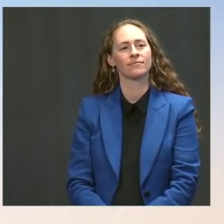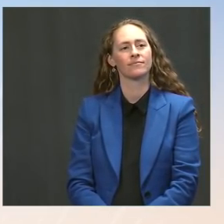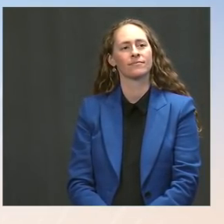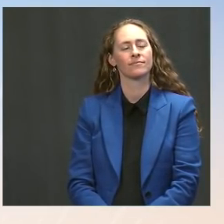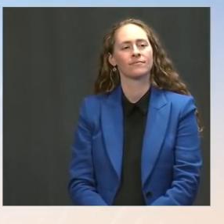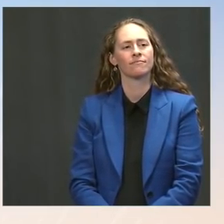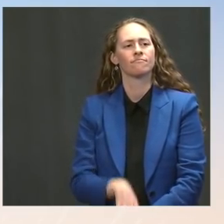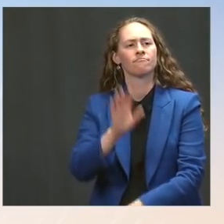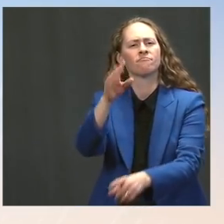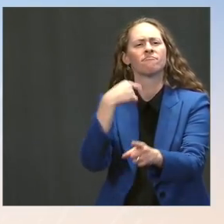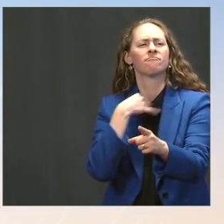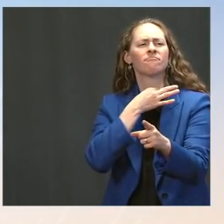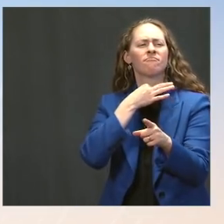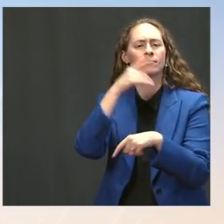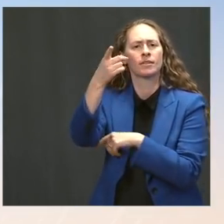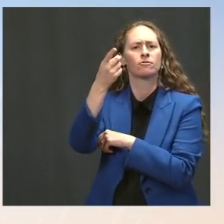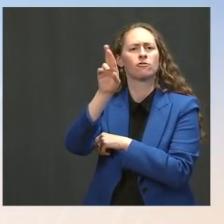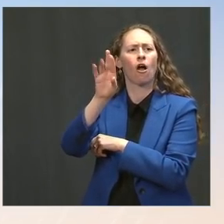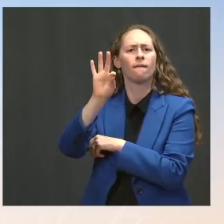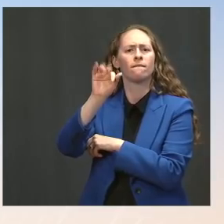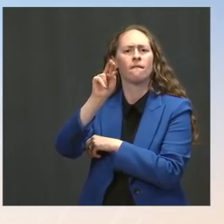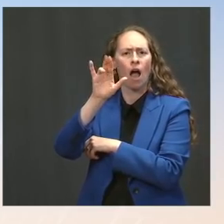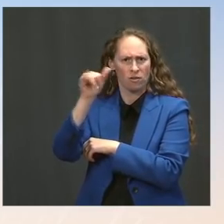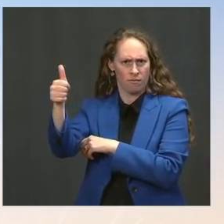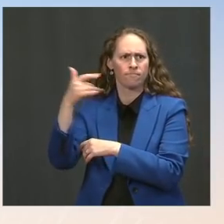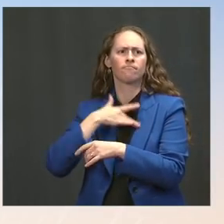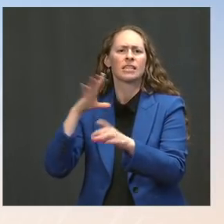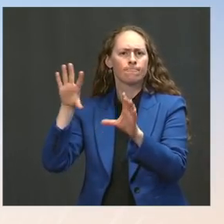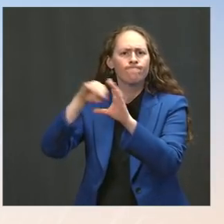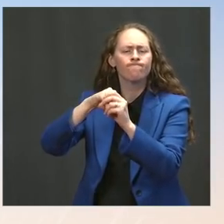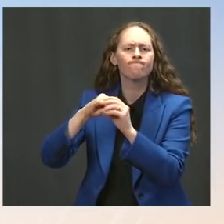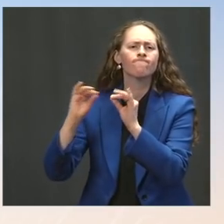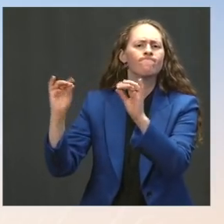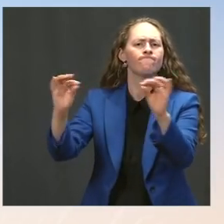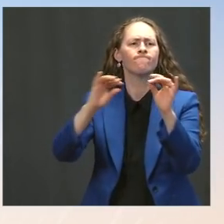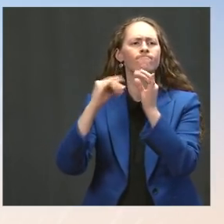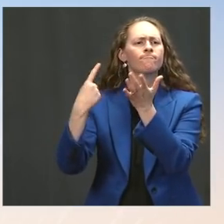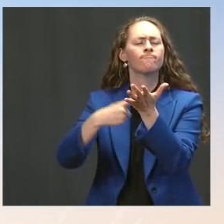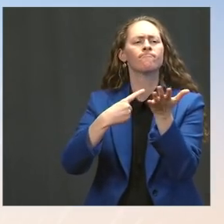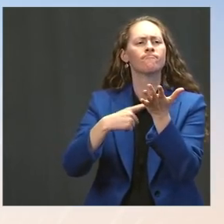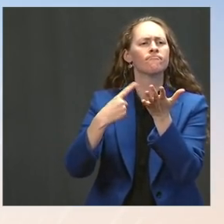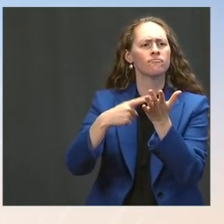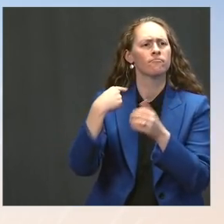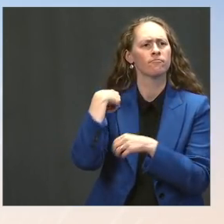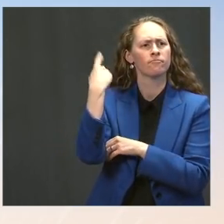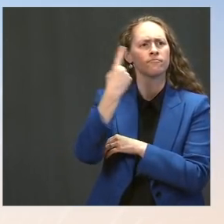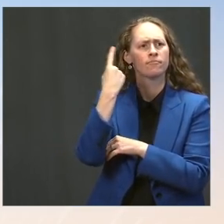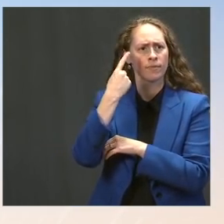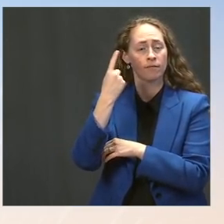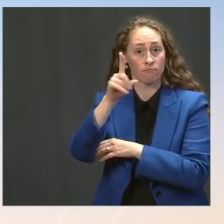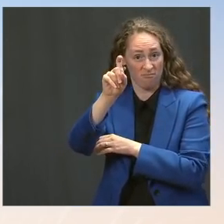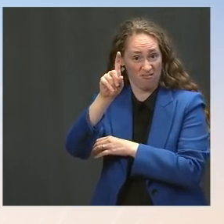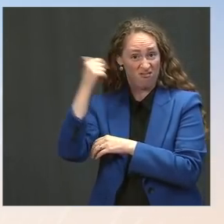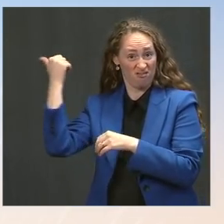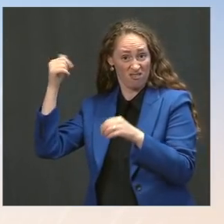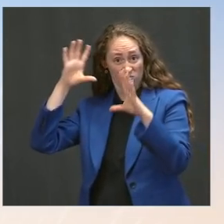Is President Biden part of the discussions, as well, regarding whether to bring back the recommendations